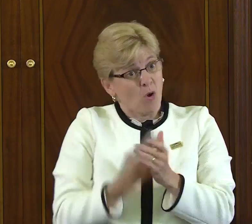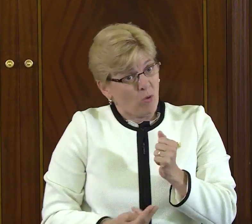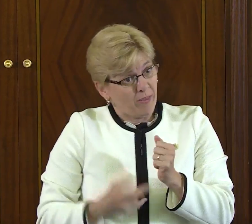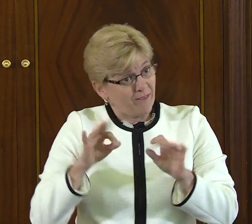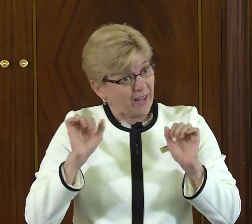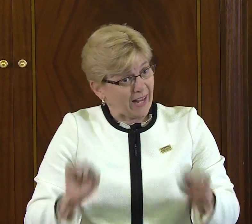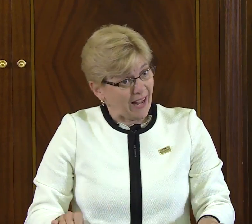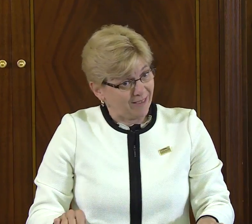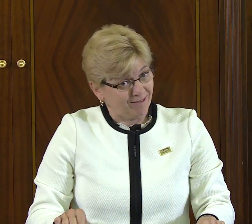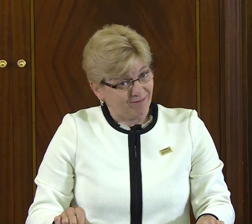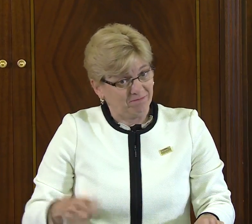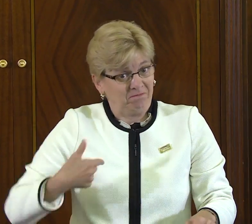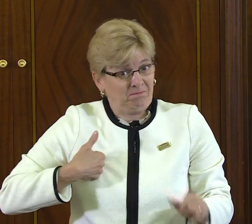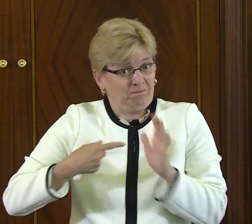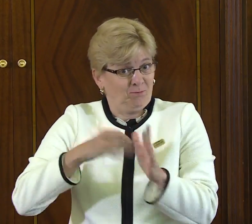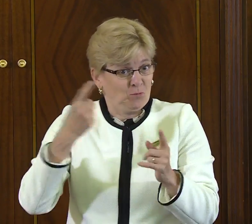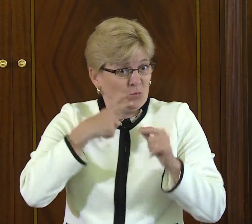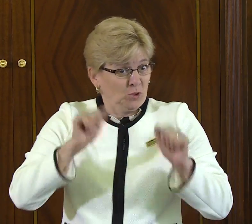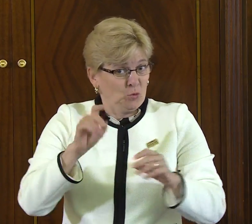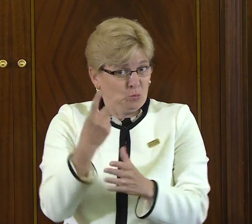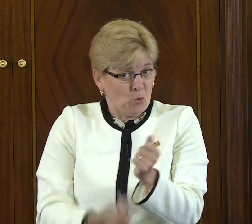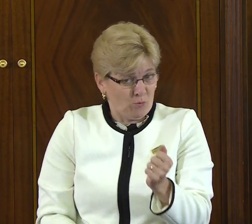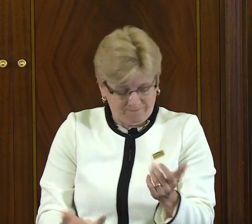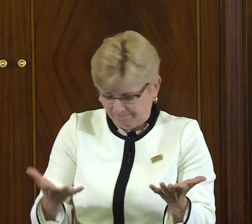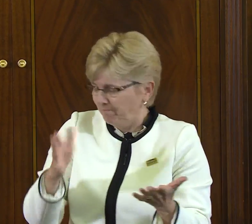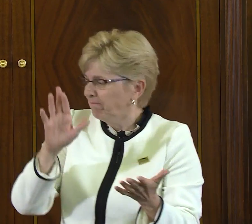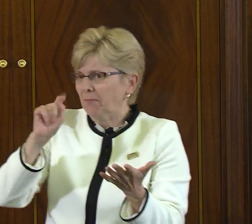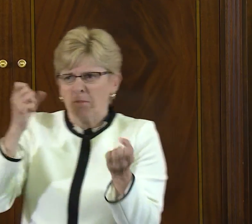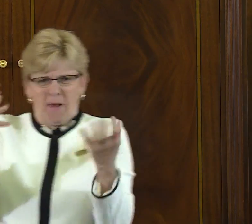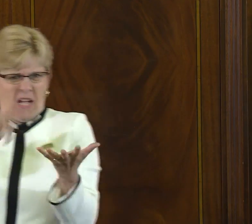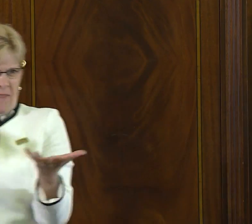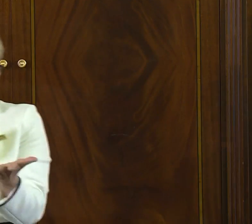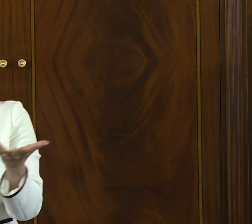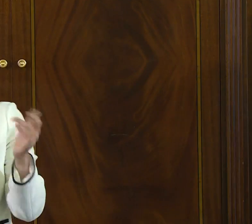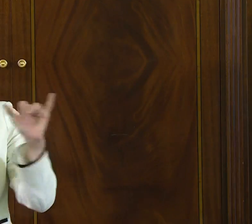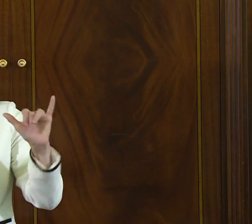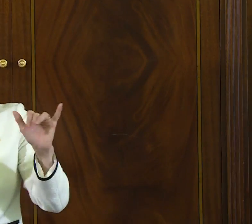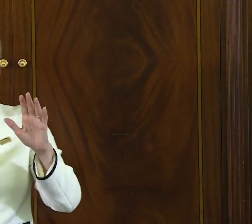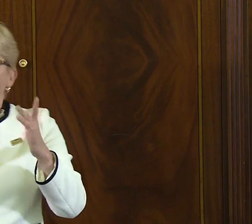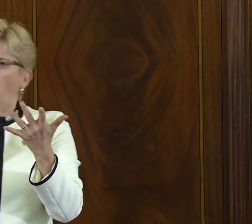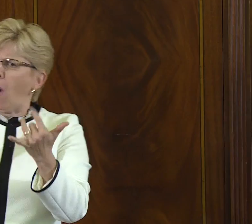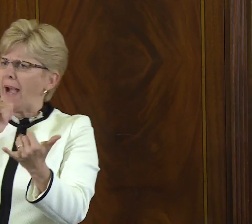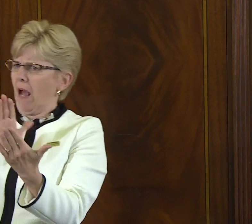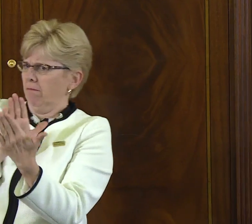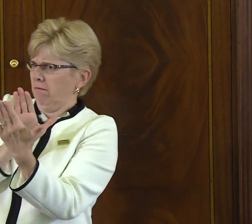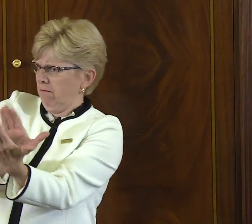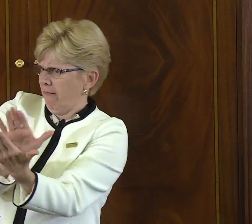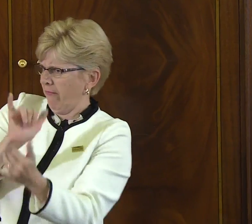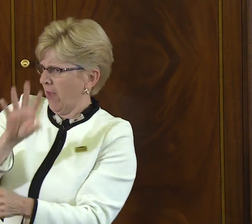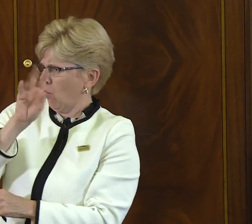to their ability to have that visual language, and why not do both? Why not afford them both that opportunity to speak,